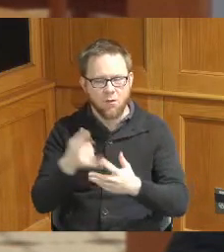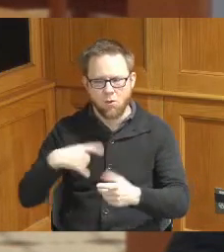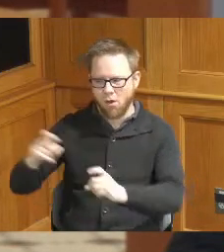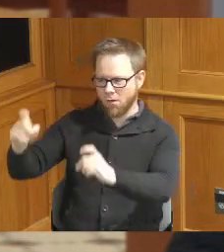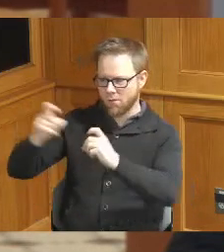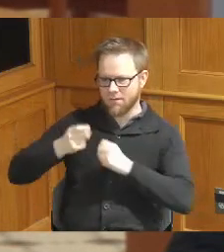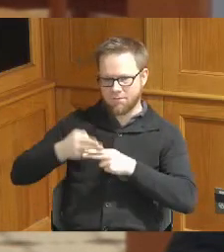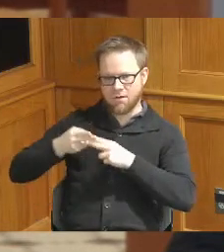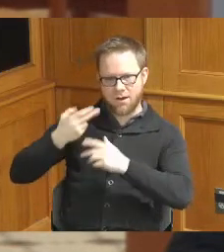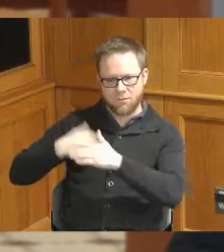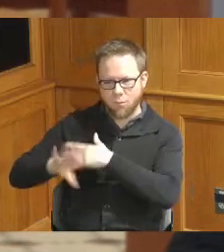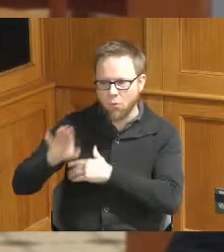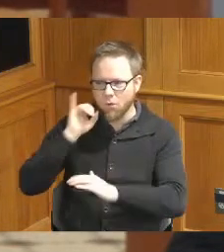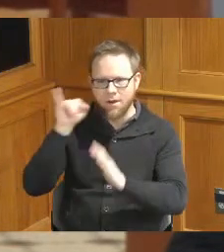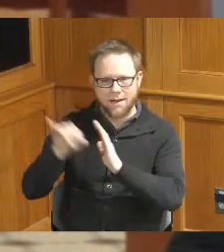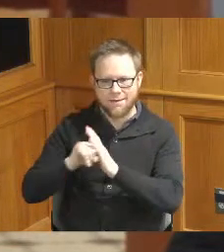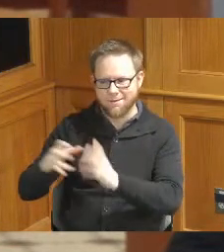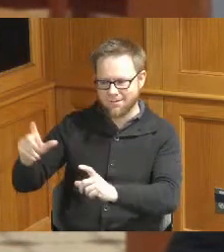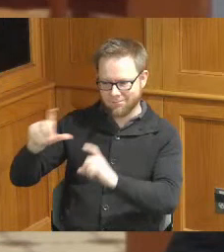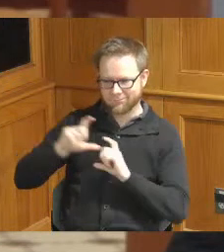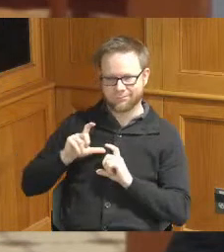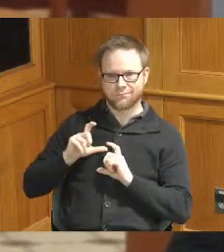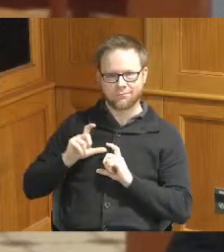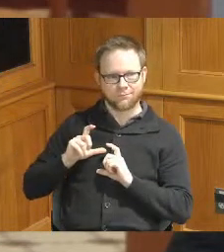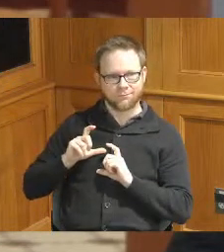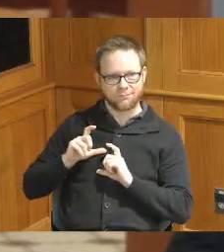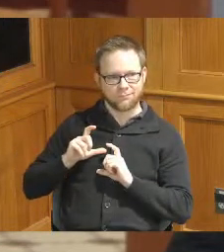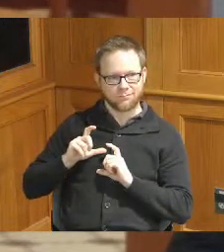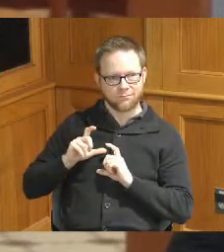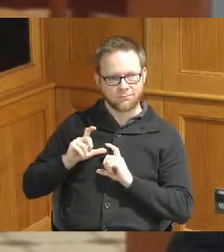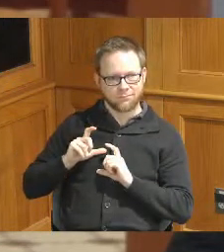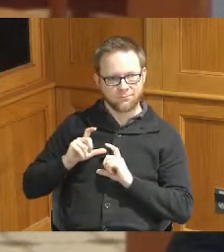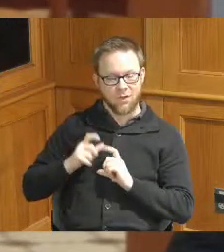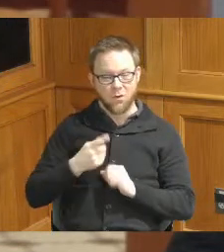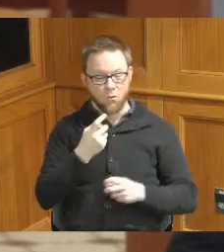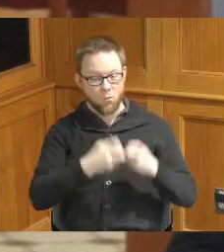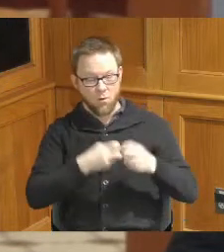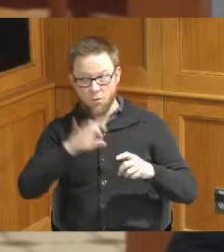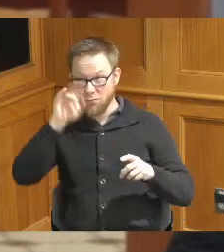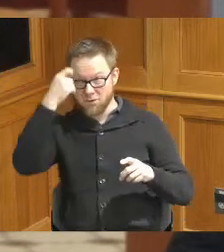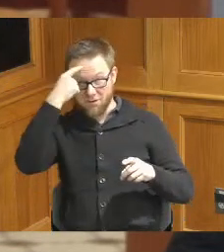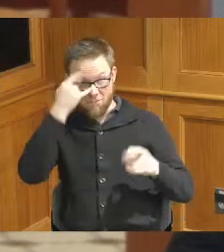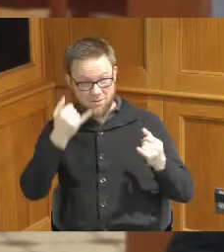all given identities and a lot of the problems with the government today is they want to take